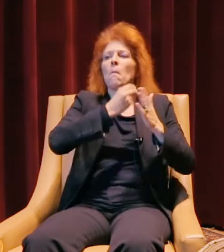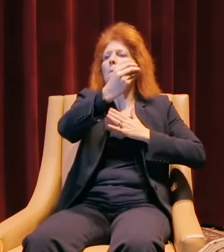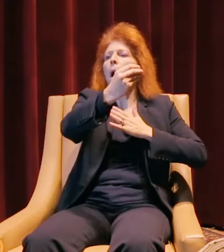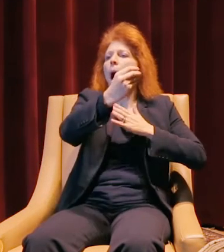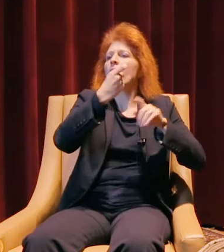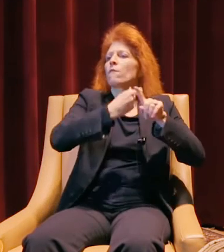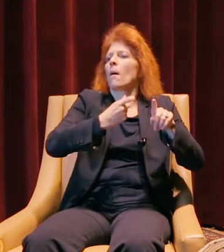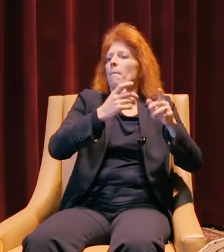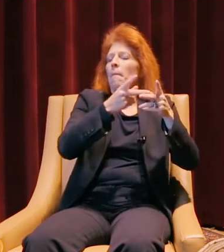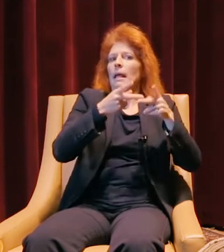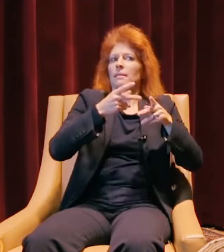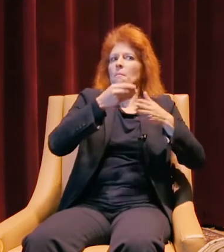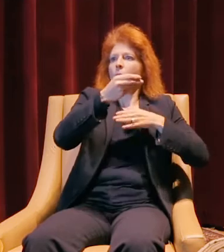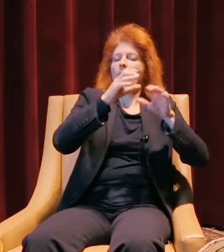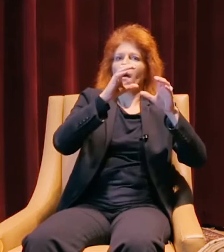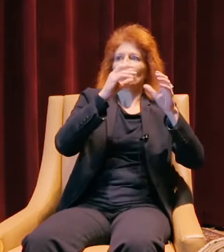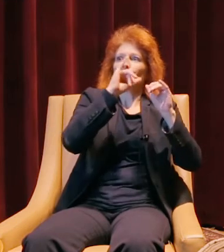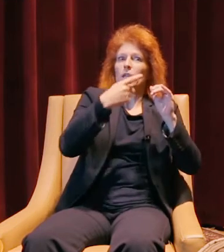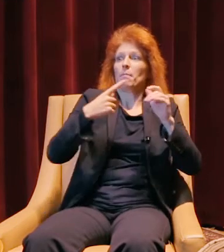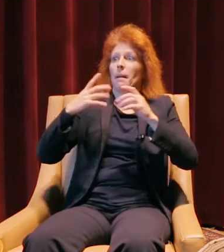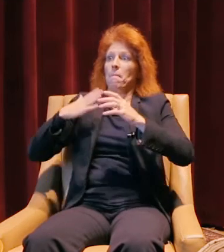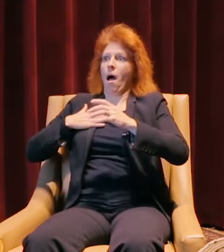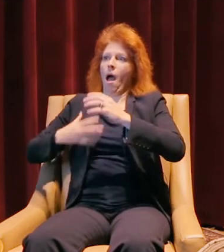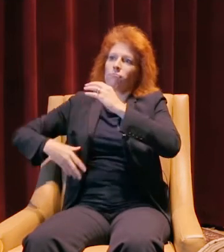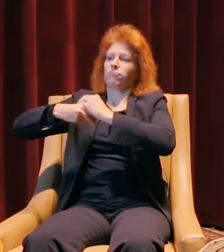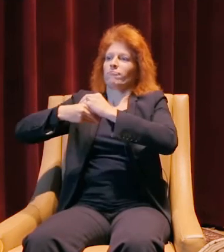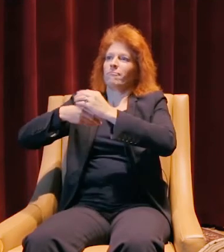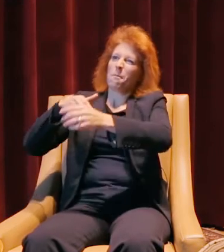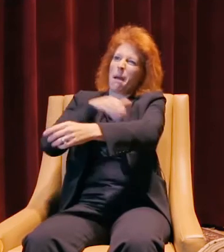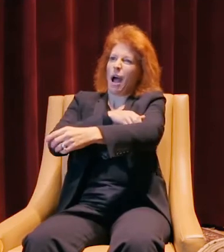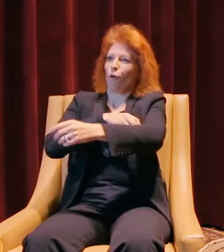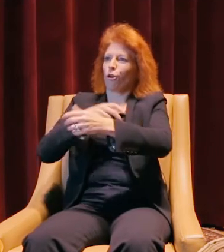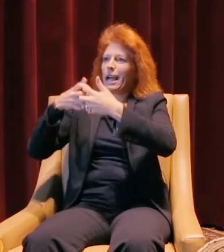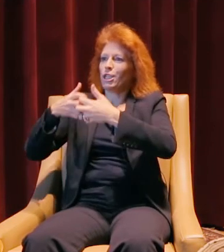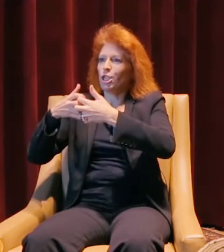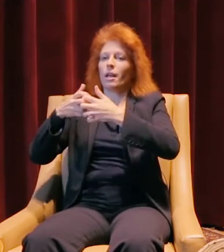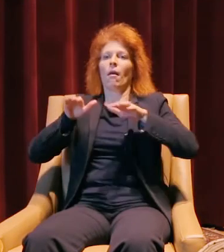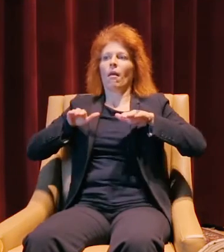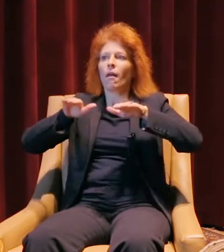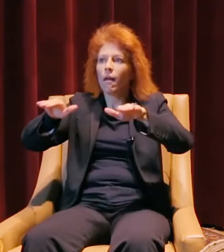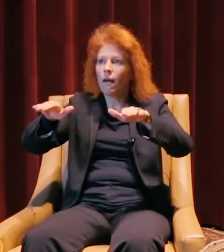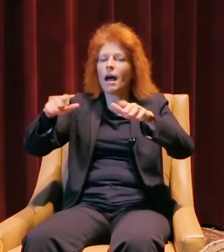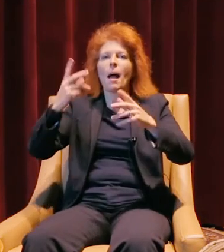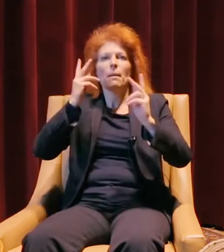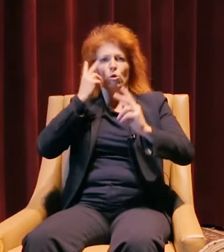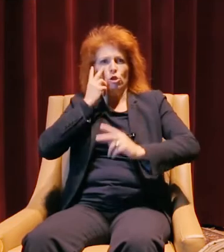run down the dragstrip, and see what the difference is. So it's a little bit more in their face, rather than someone just trying to tell them